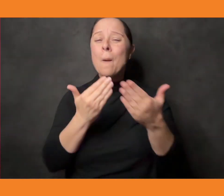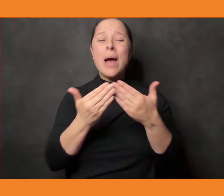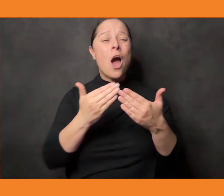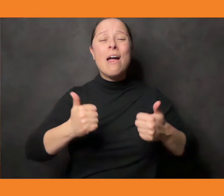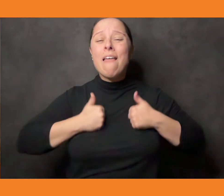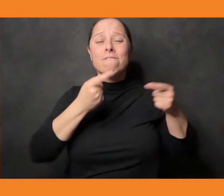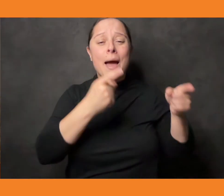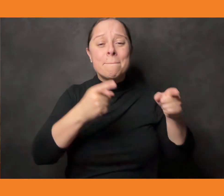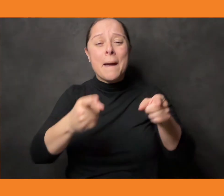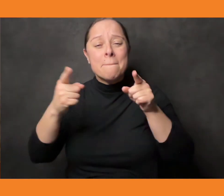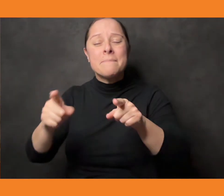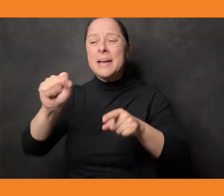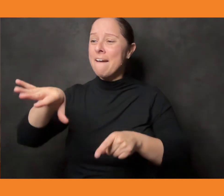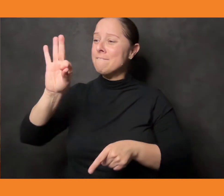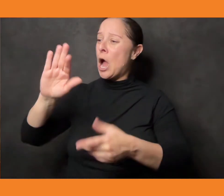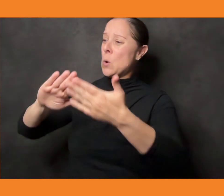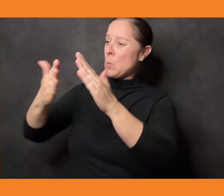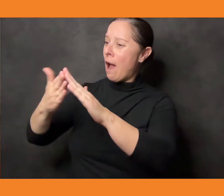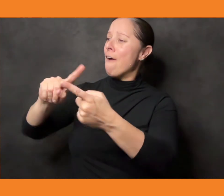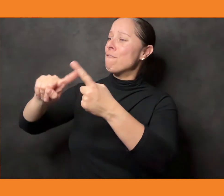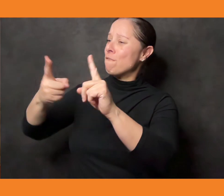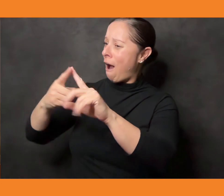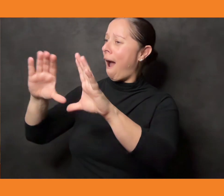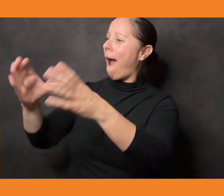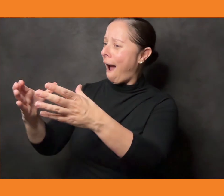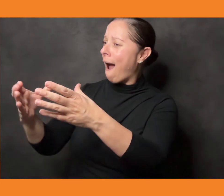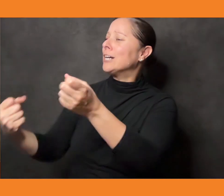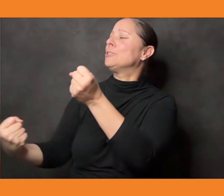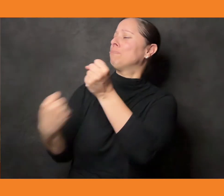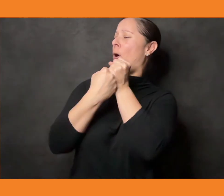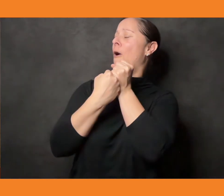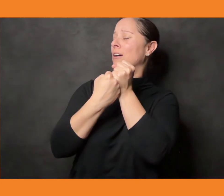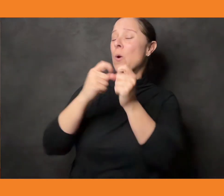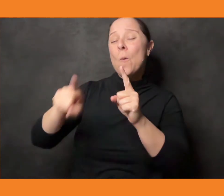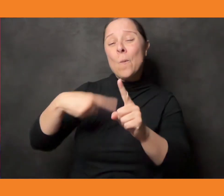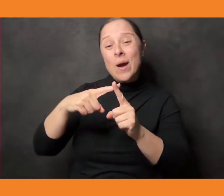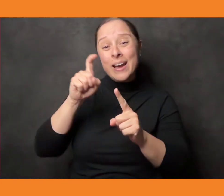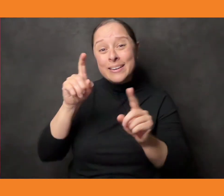you can find a community of friends who will support you through it. And that when you really need magic in the world, it will be there for you.